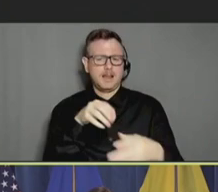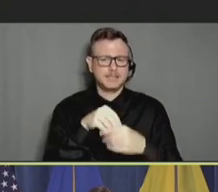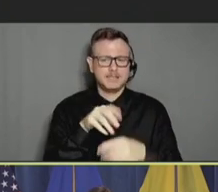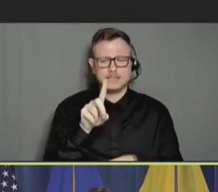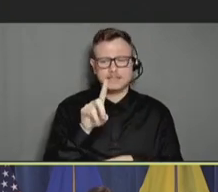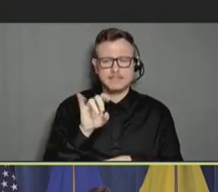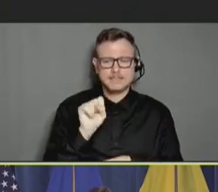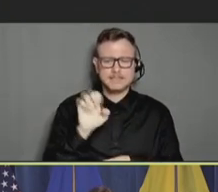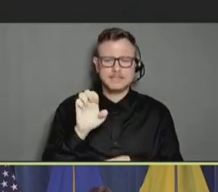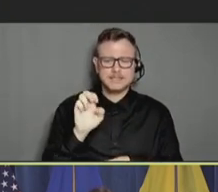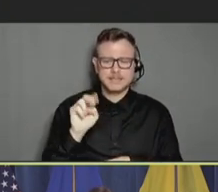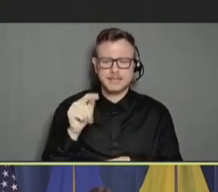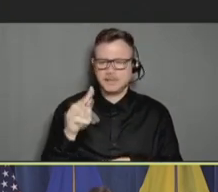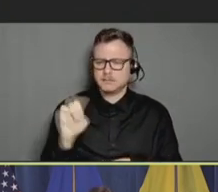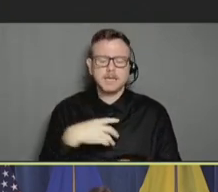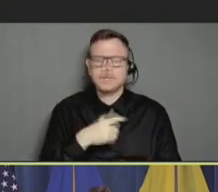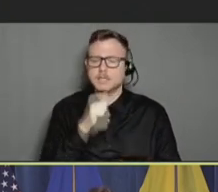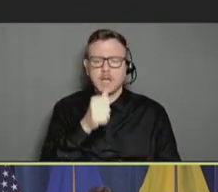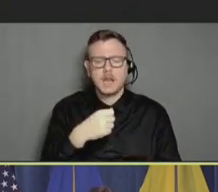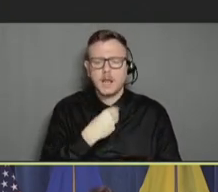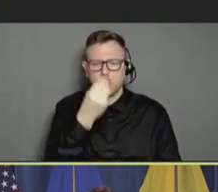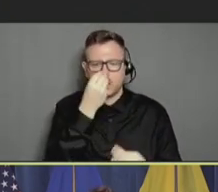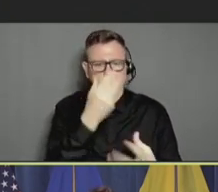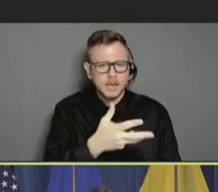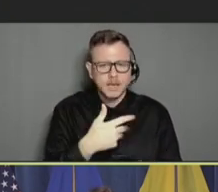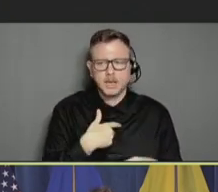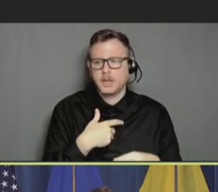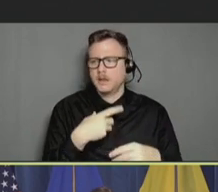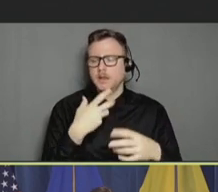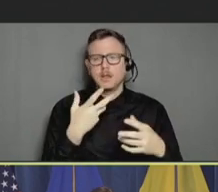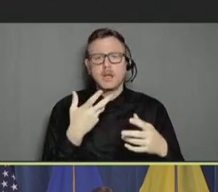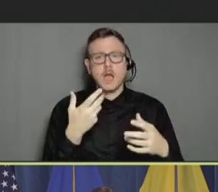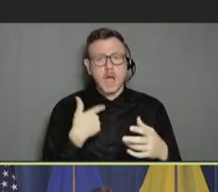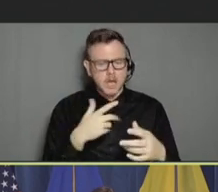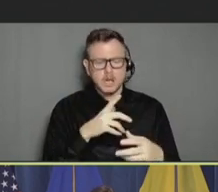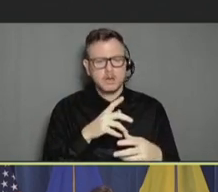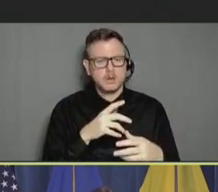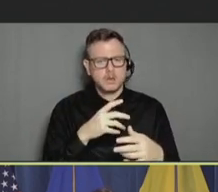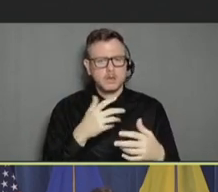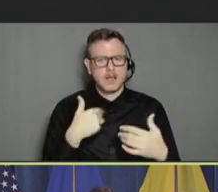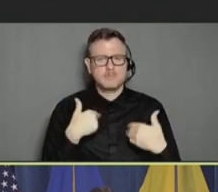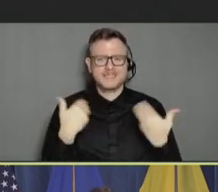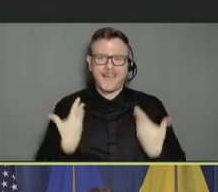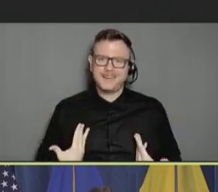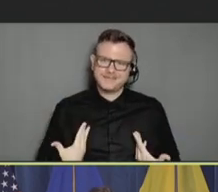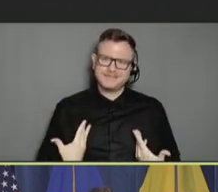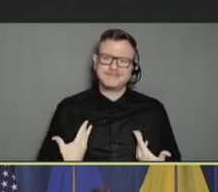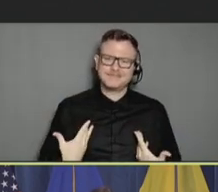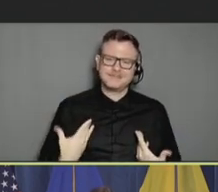or that I'm not encouraging people to be vaccinated. I absolutely am, but I'm tired. I'm fatigued.